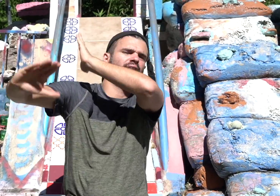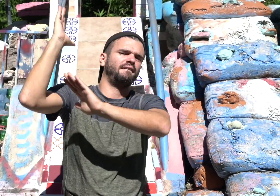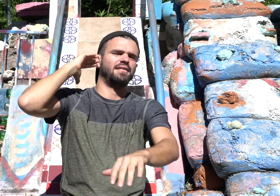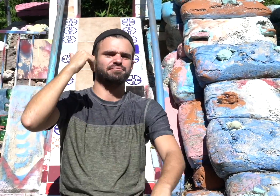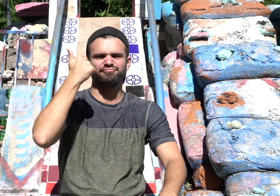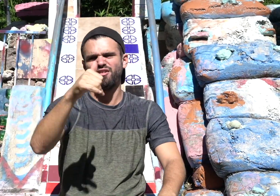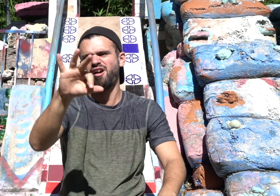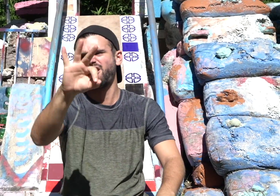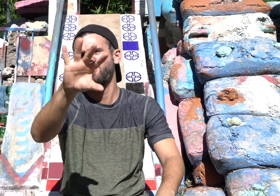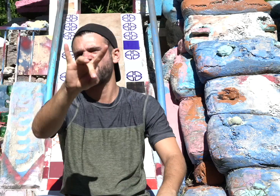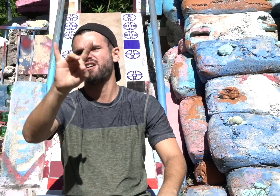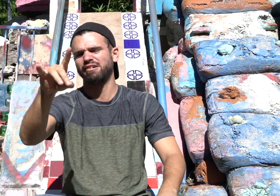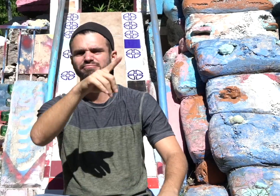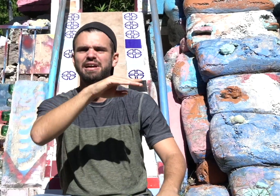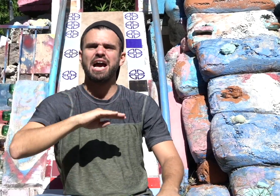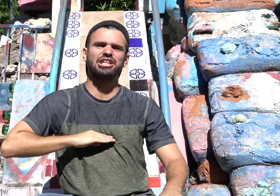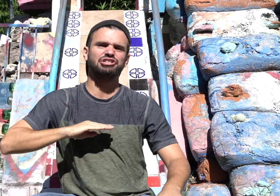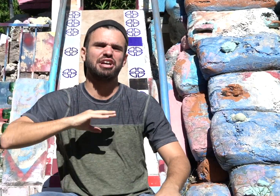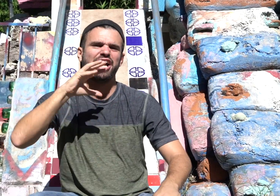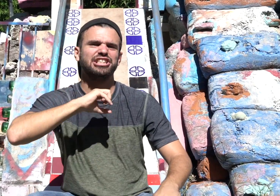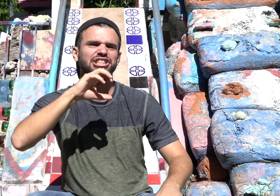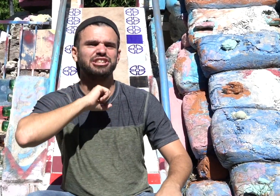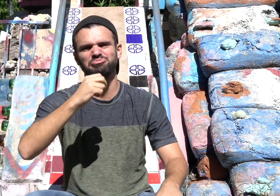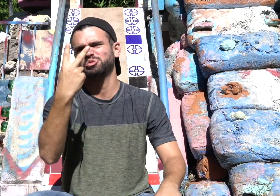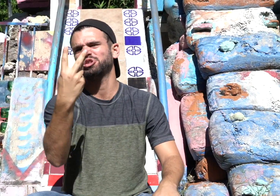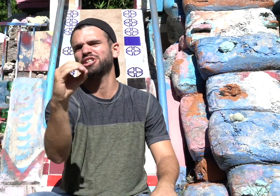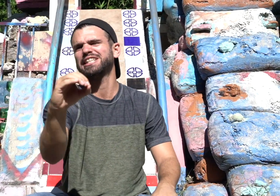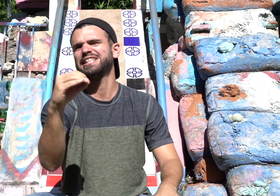In 1988, he was only twenty years old and